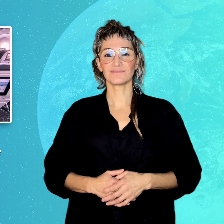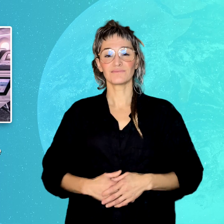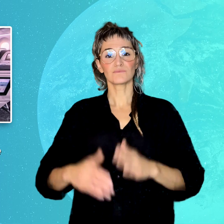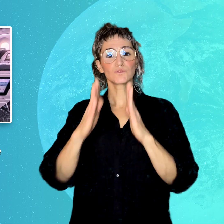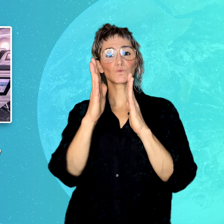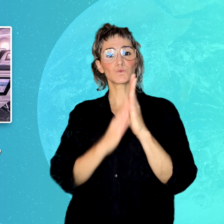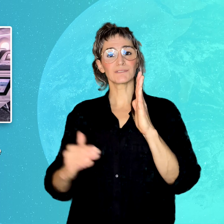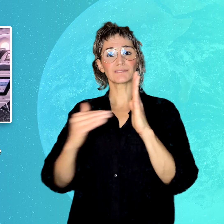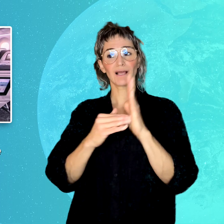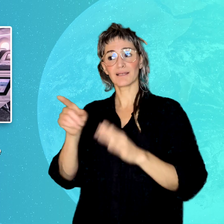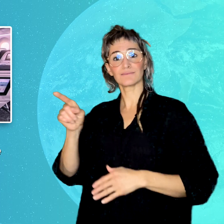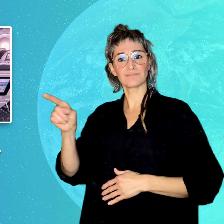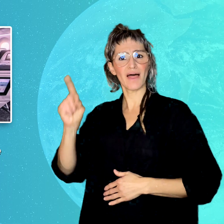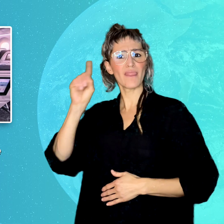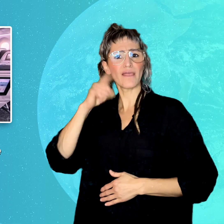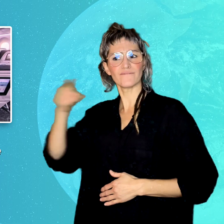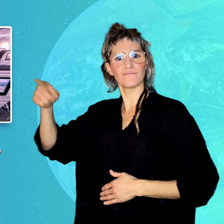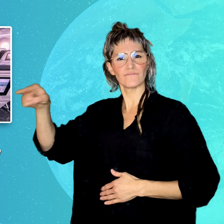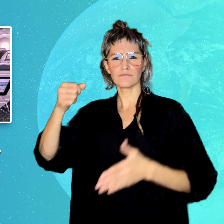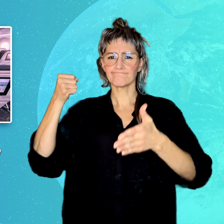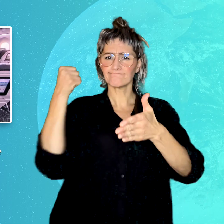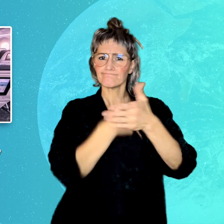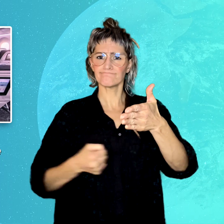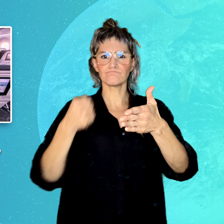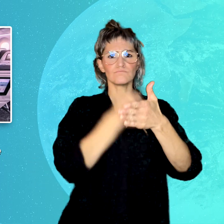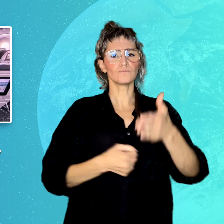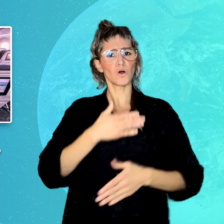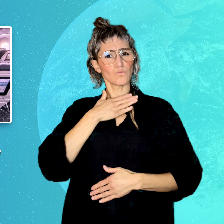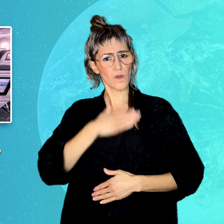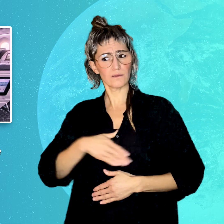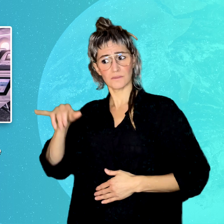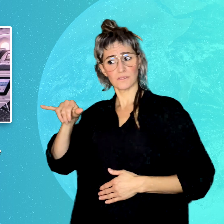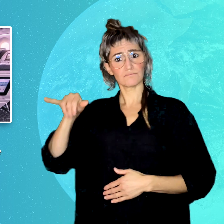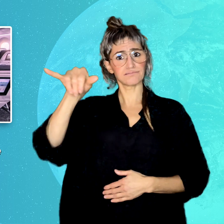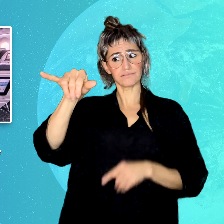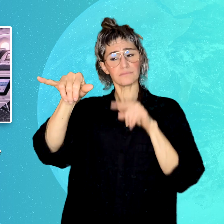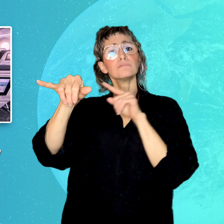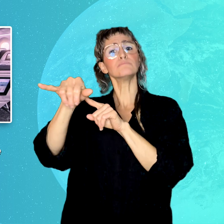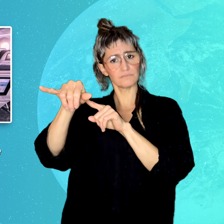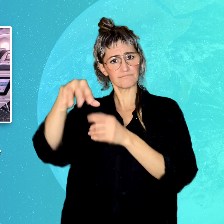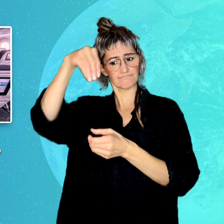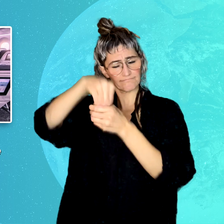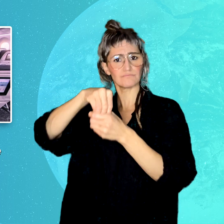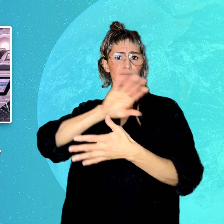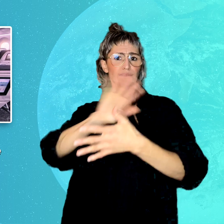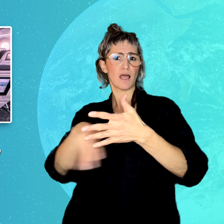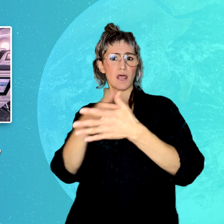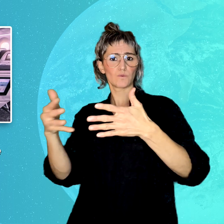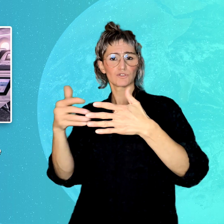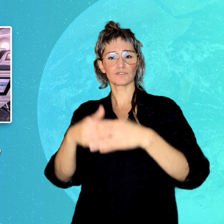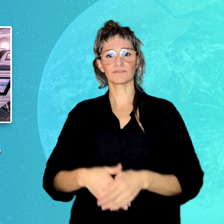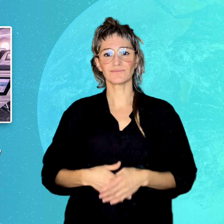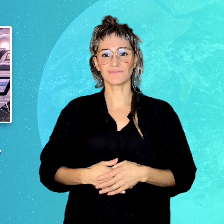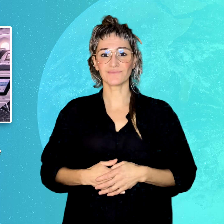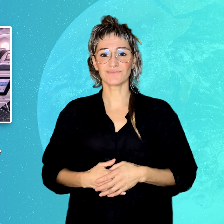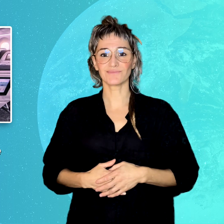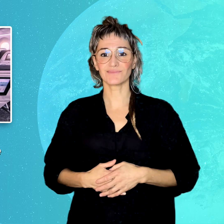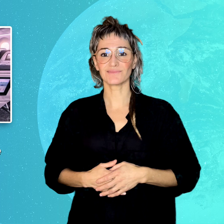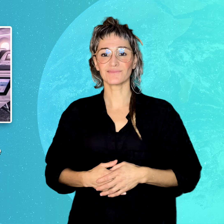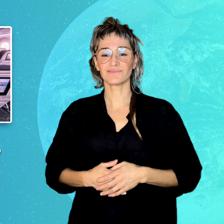Deaf advocate for sign language in airline